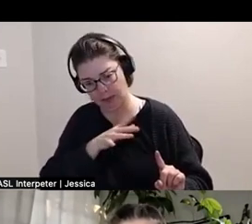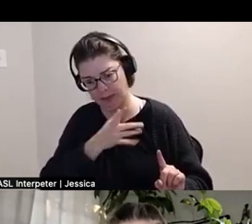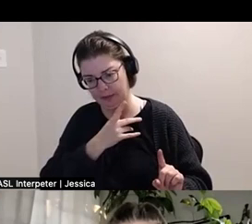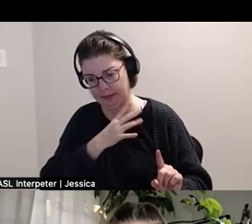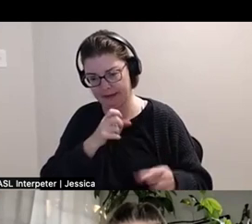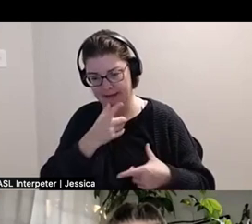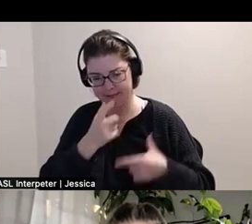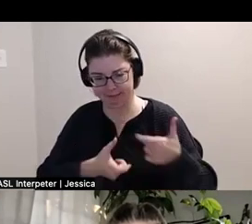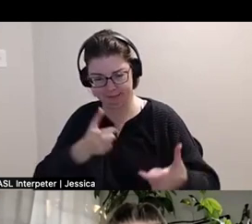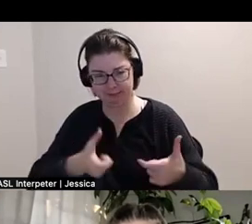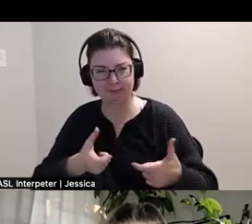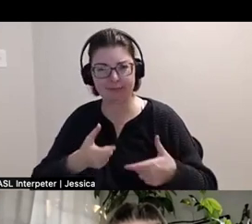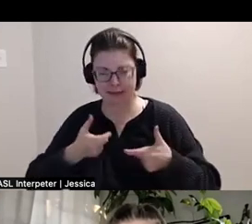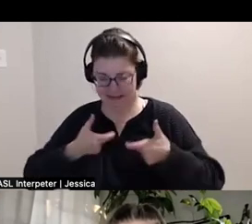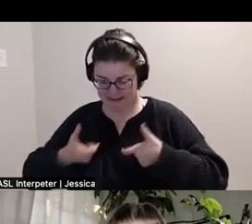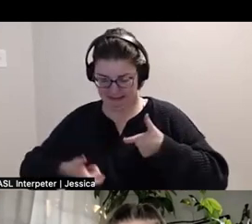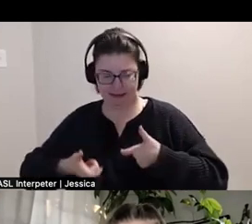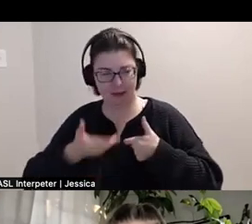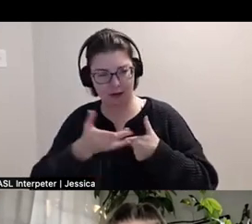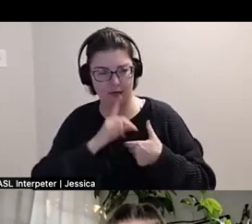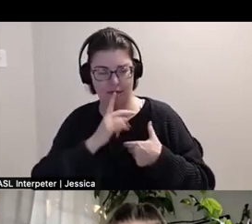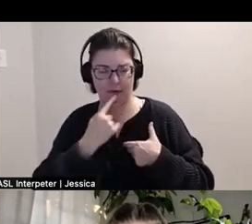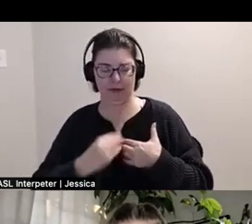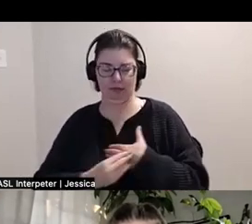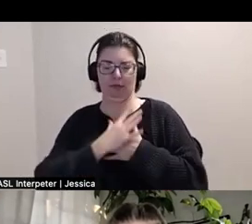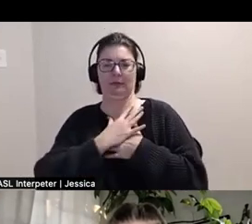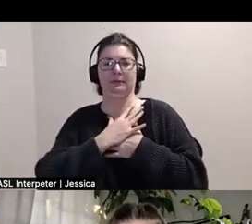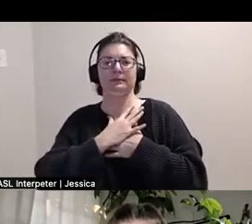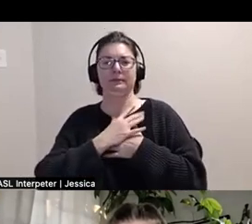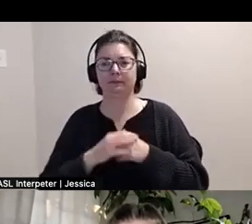and really warms my heart.